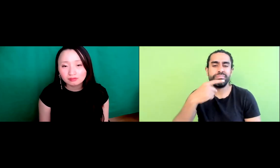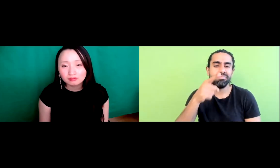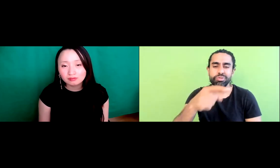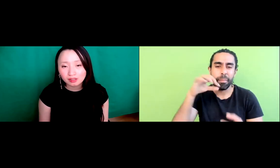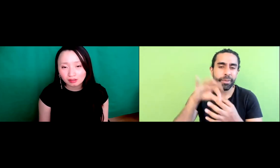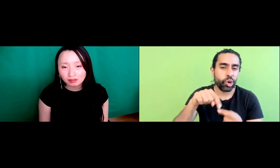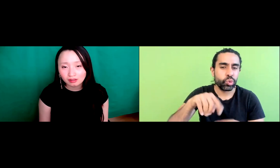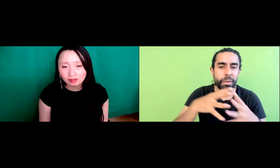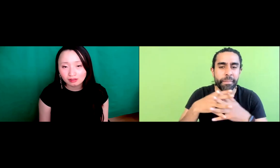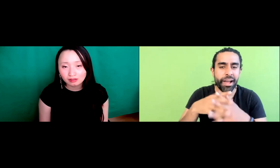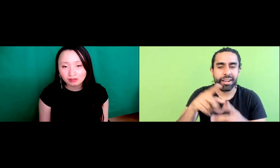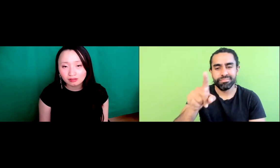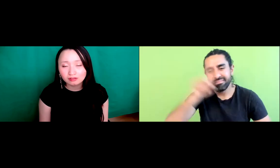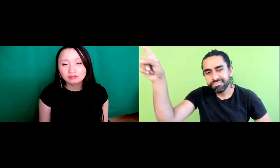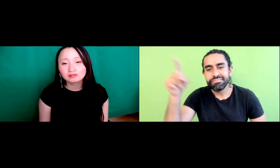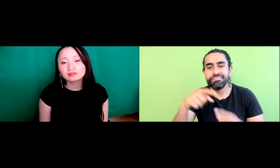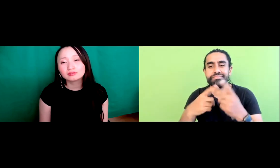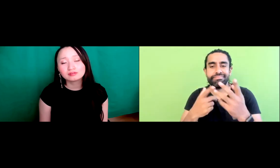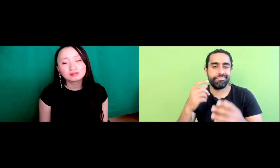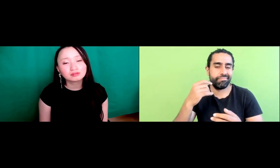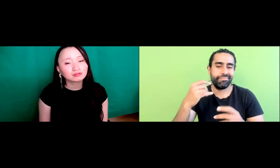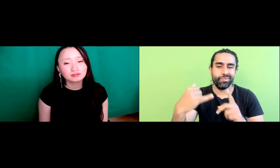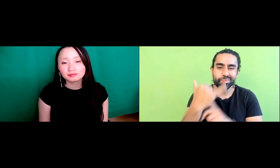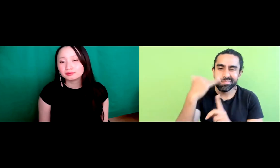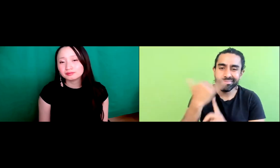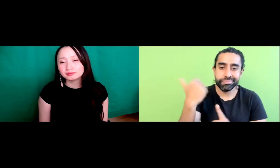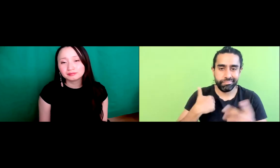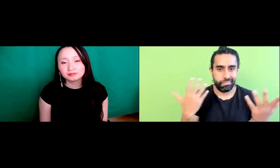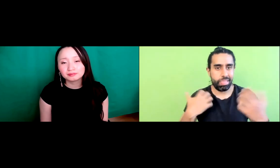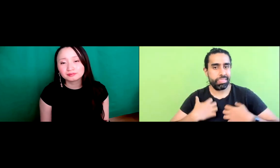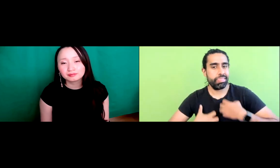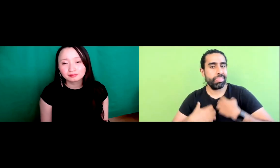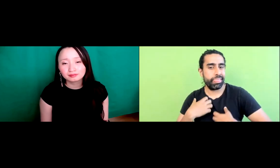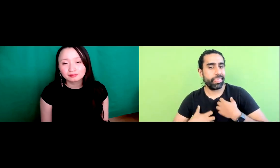You know, and there was writing on the door that says you don't belong here. Get out.